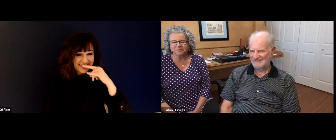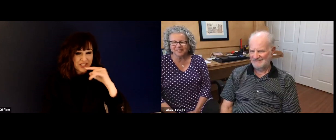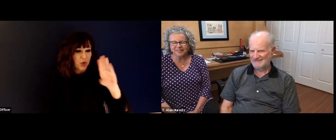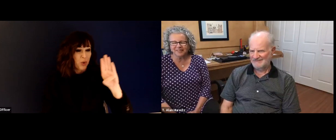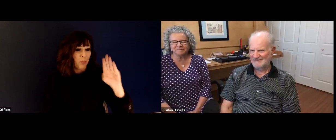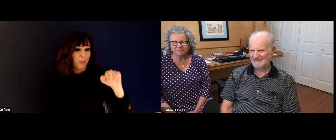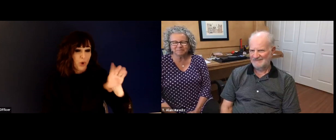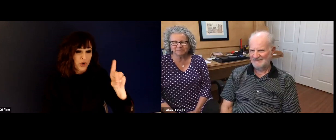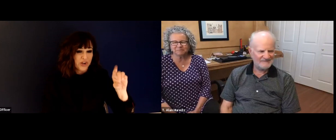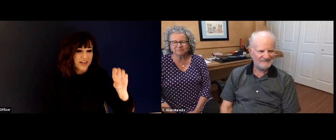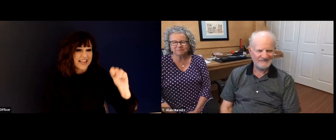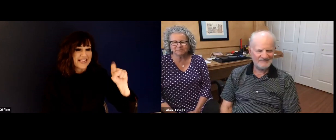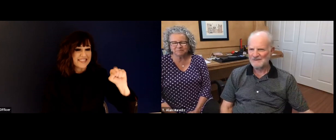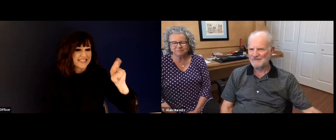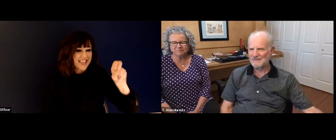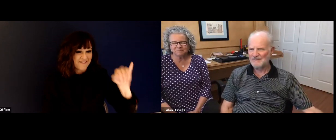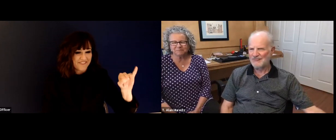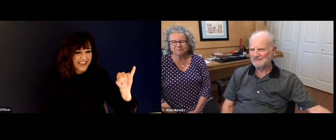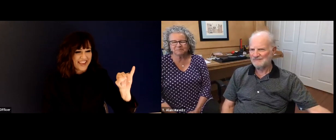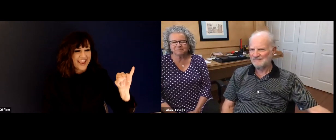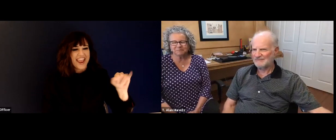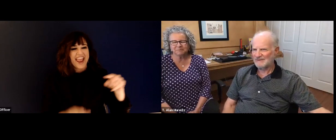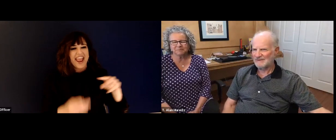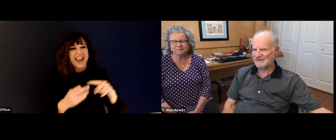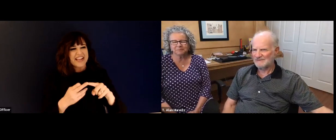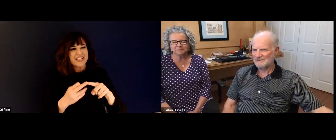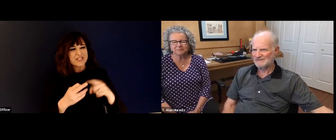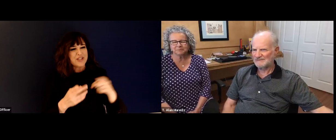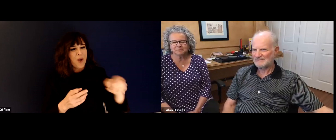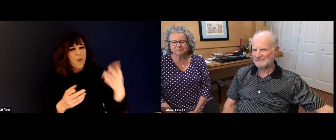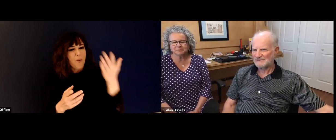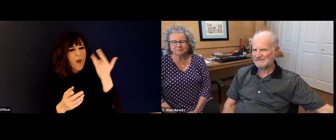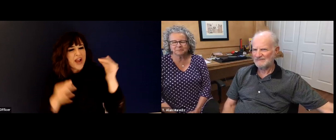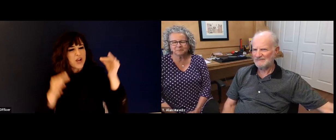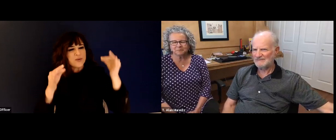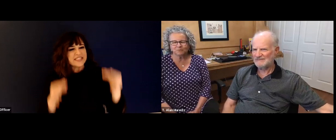your bachelor's degree at 39 years old. And you're a month